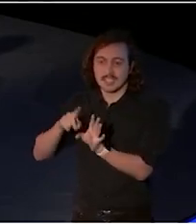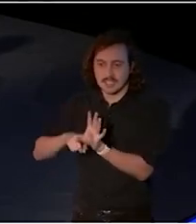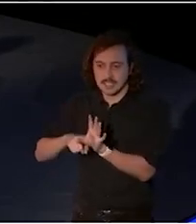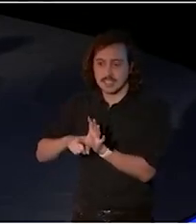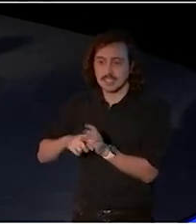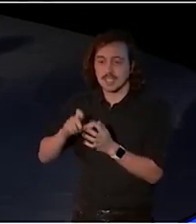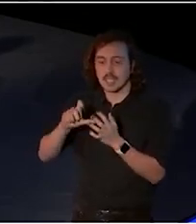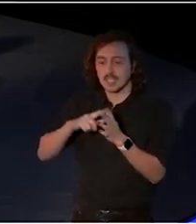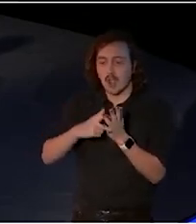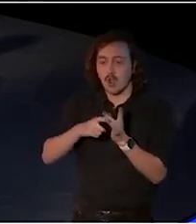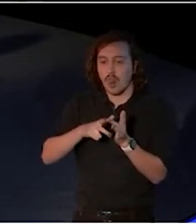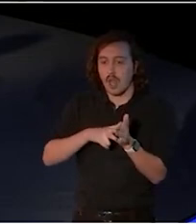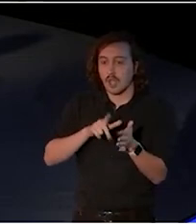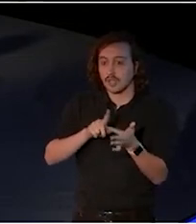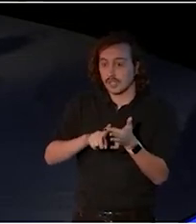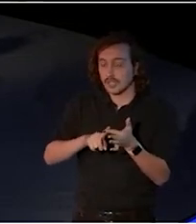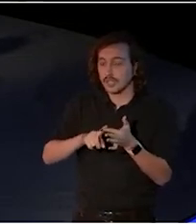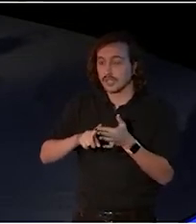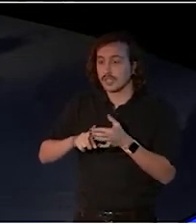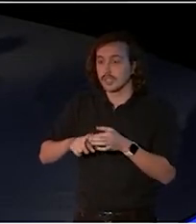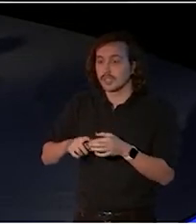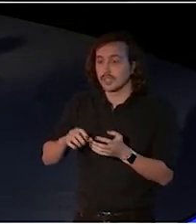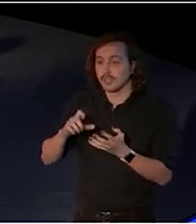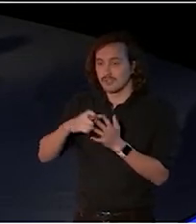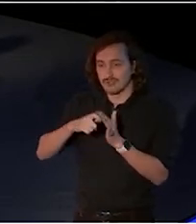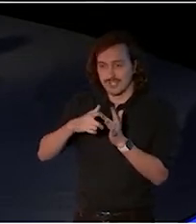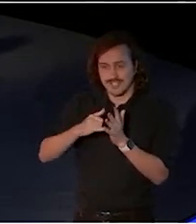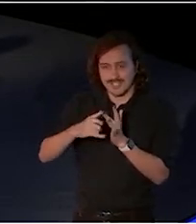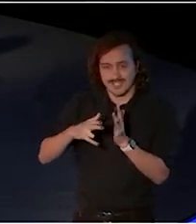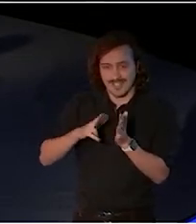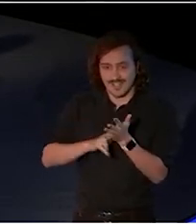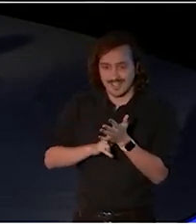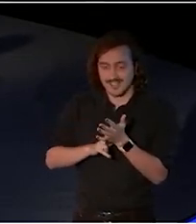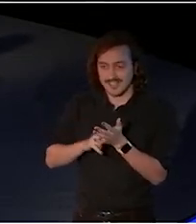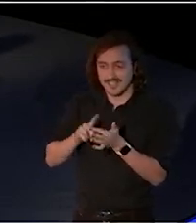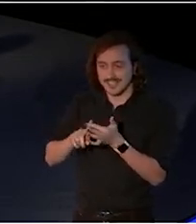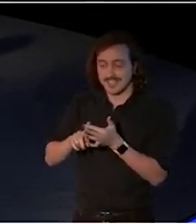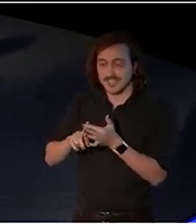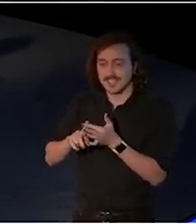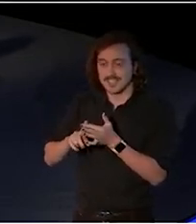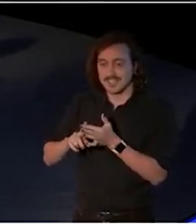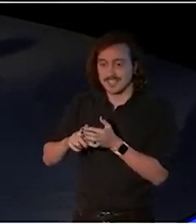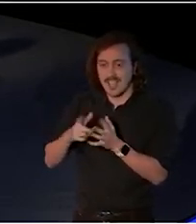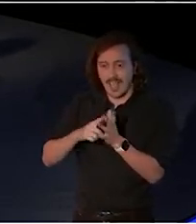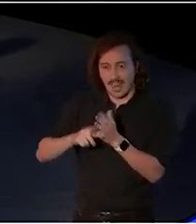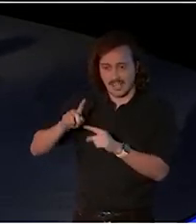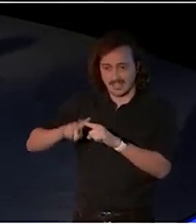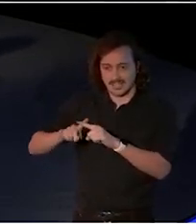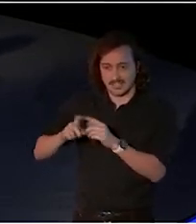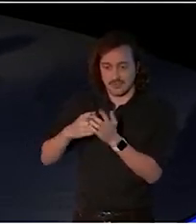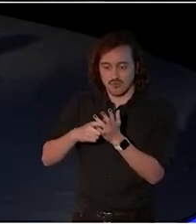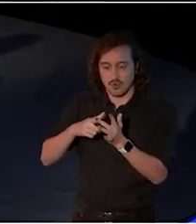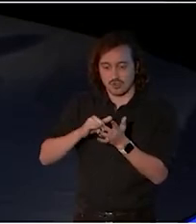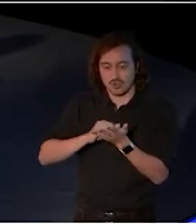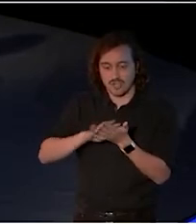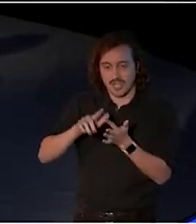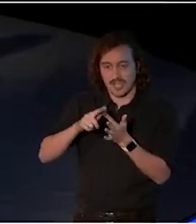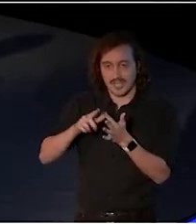Stephen Found, Christine Simpson Stokes, Alex Dimos, Rosheen Garnon and Philip Watkins.